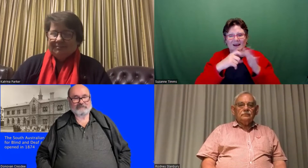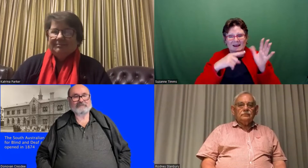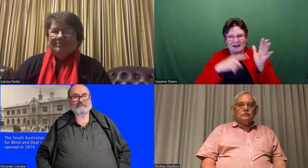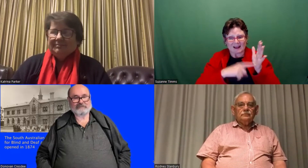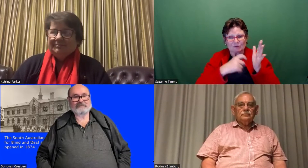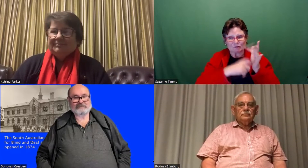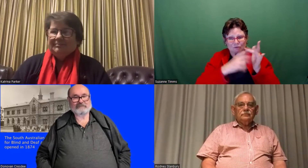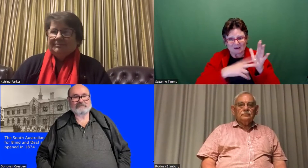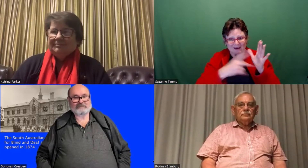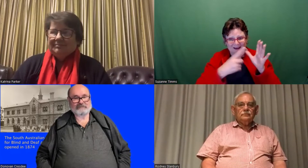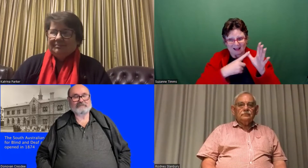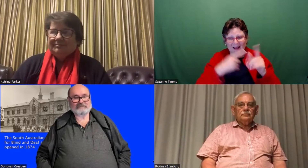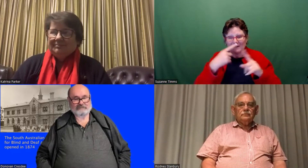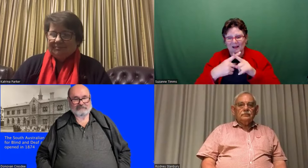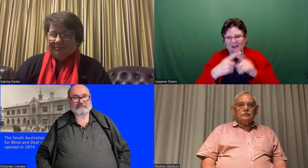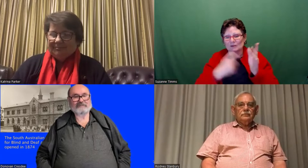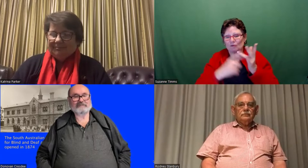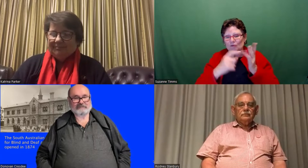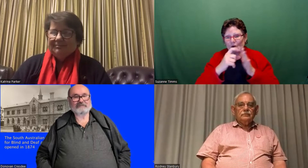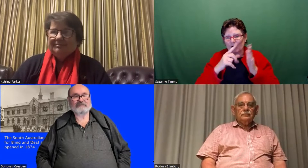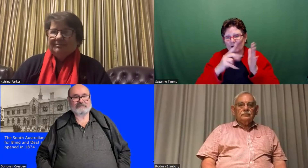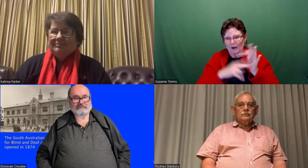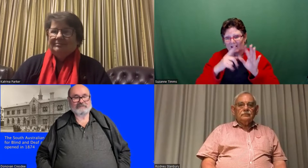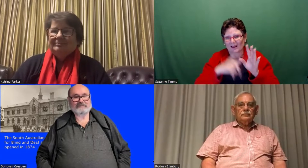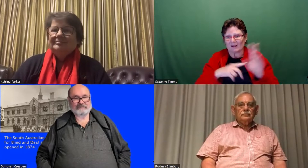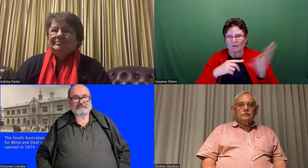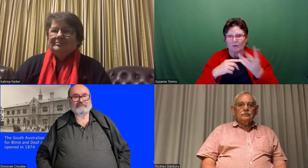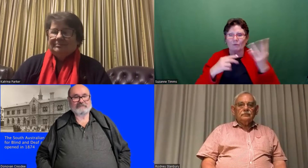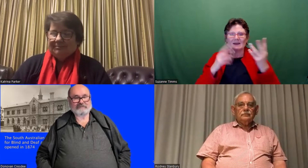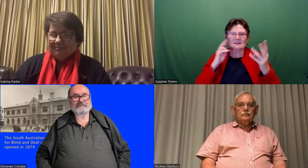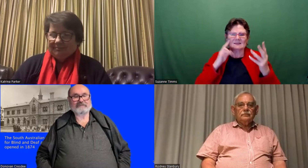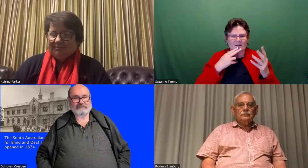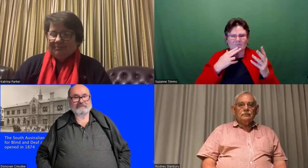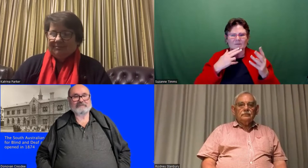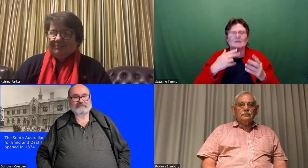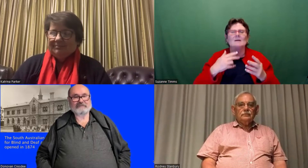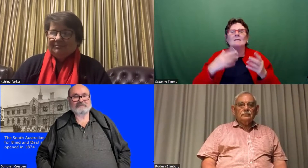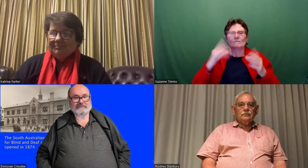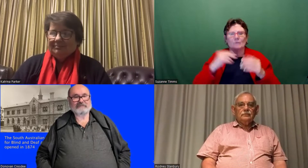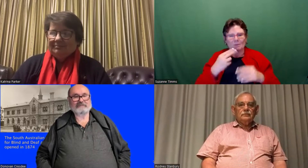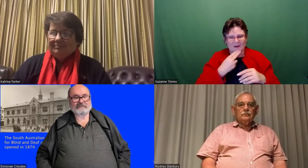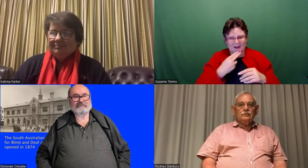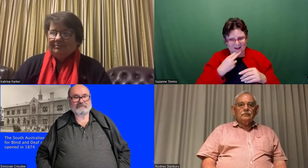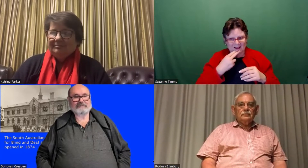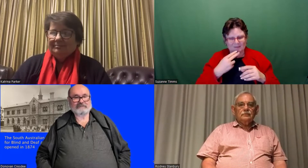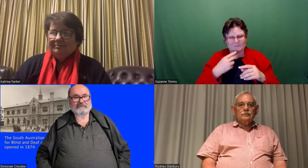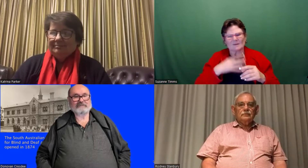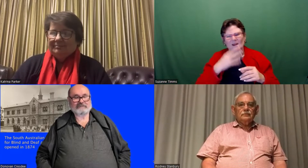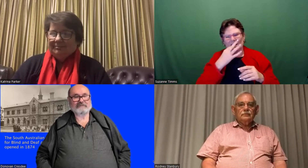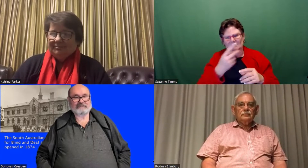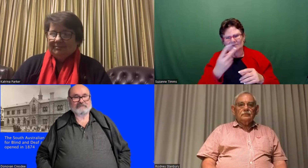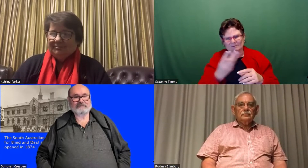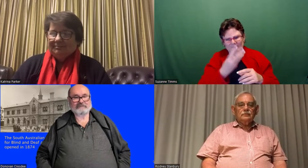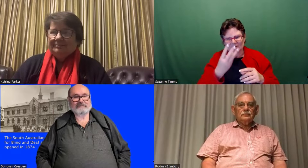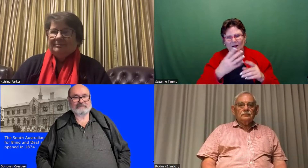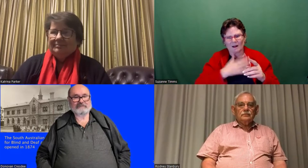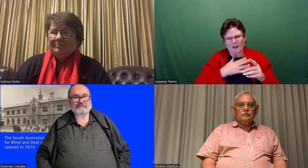Katrina and Rodney. All three are Deaf and from Adelaide and so I'm